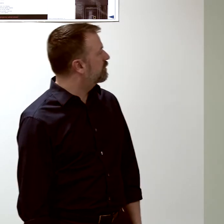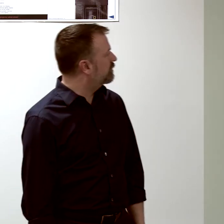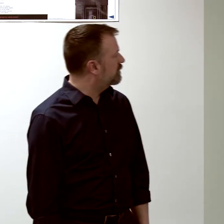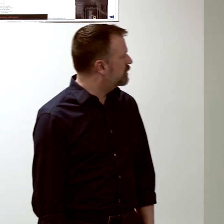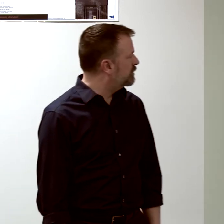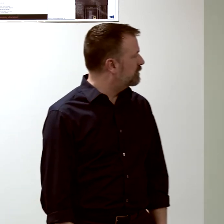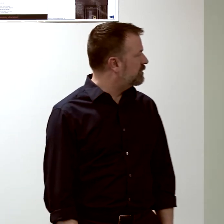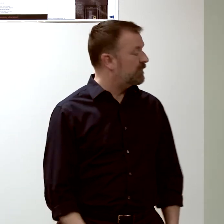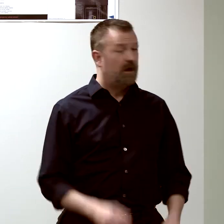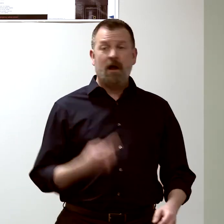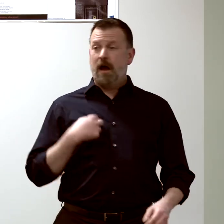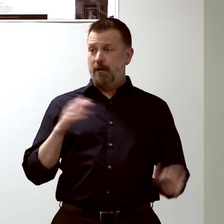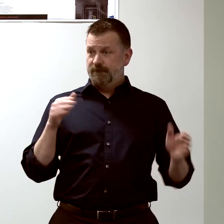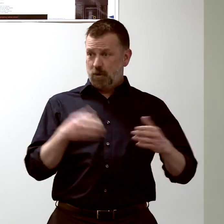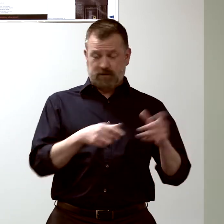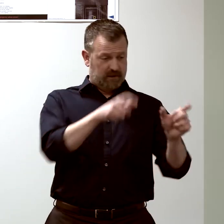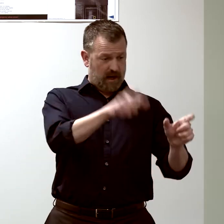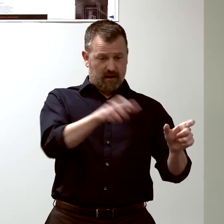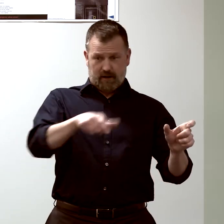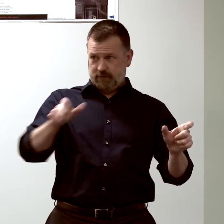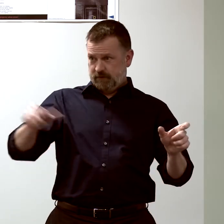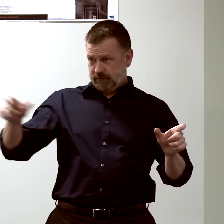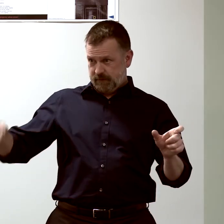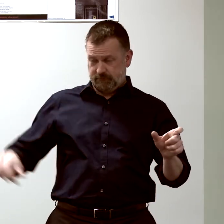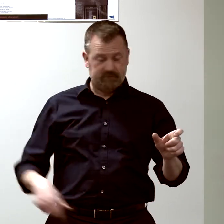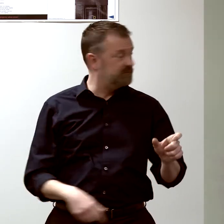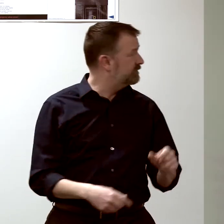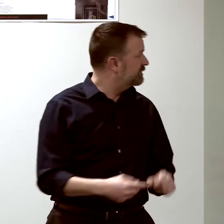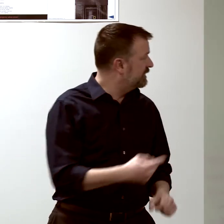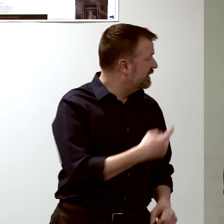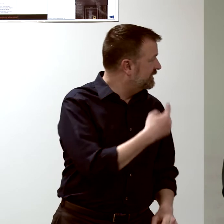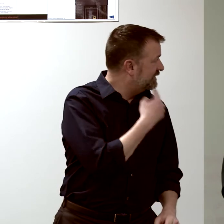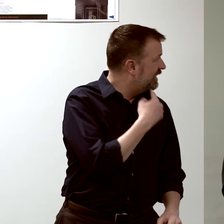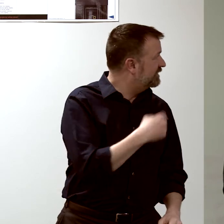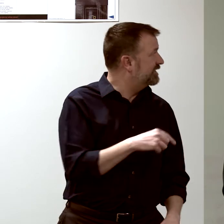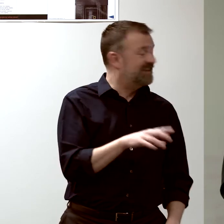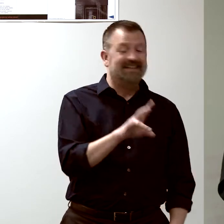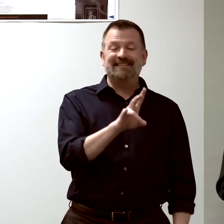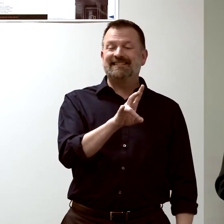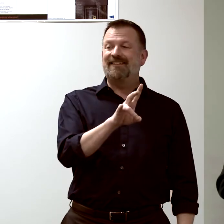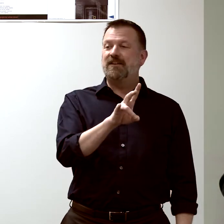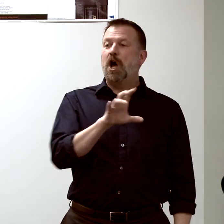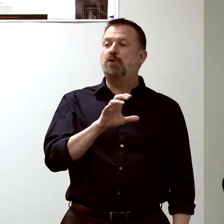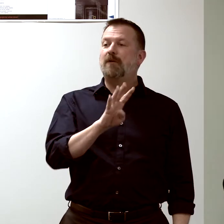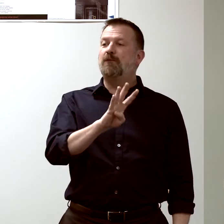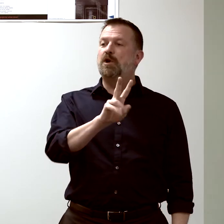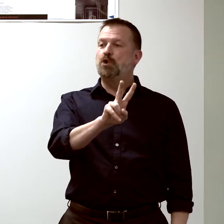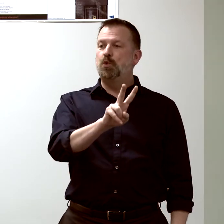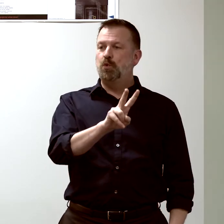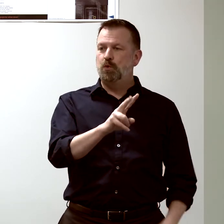shows 4-- 742 genes...